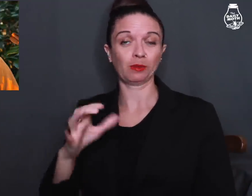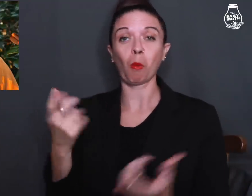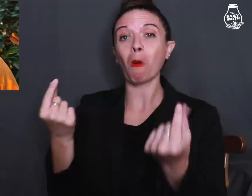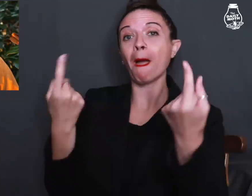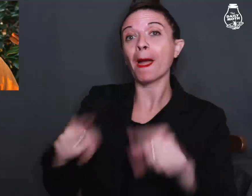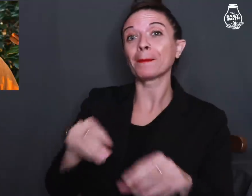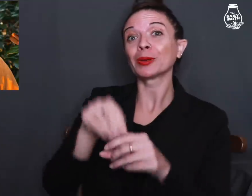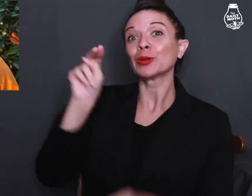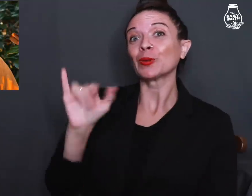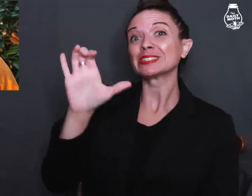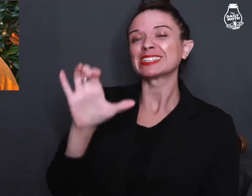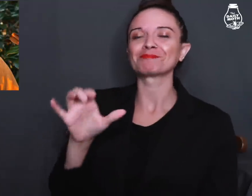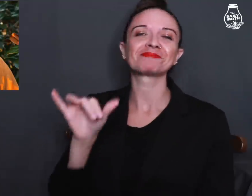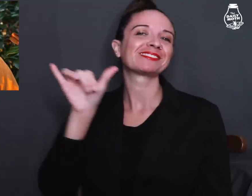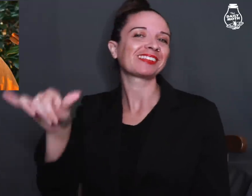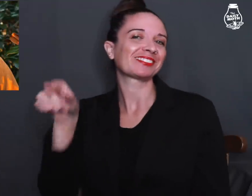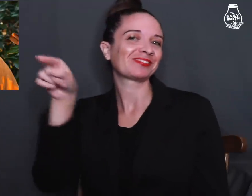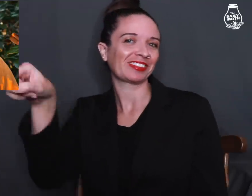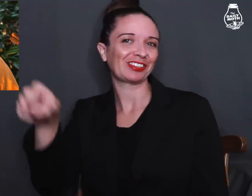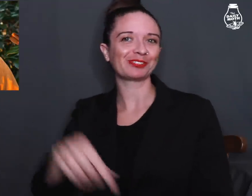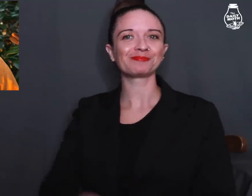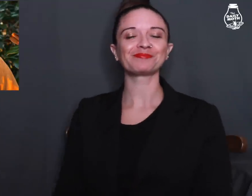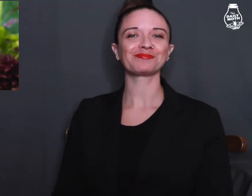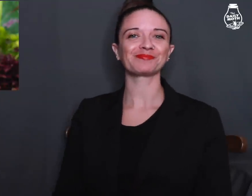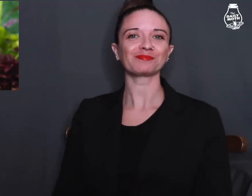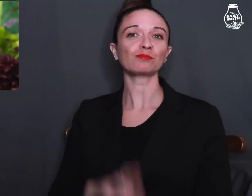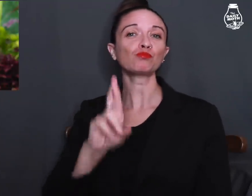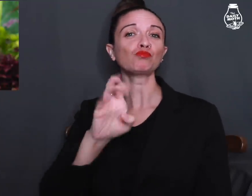He said what happens in NYC, stays there.